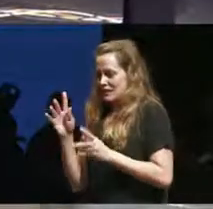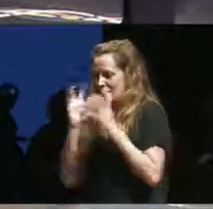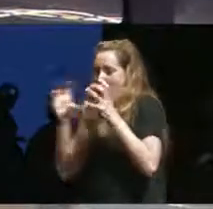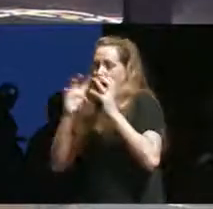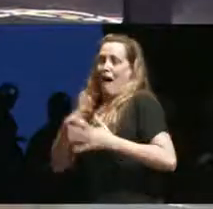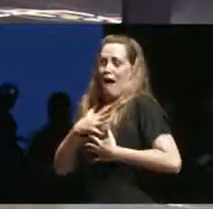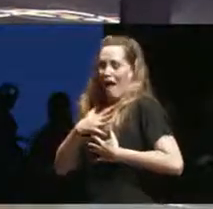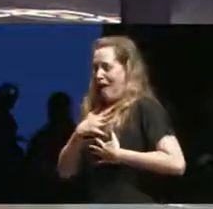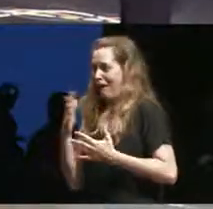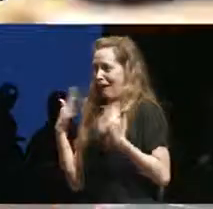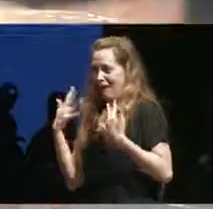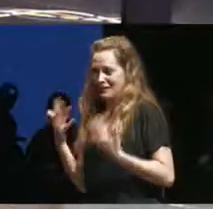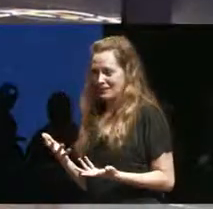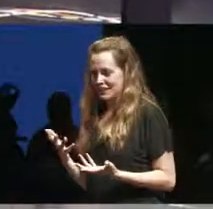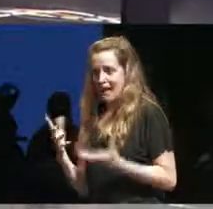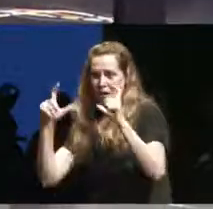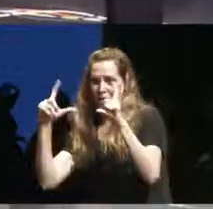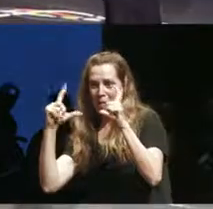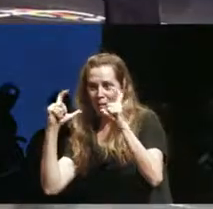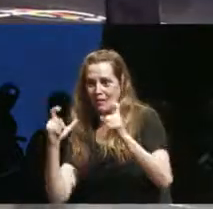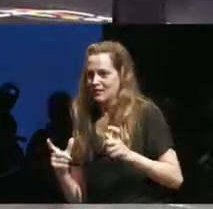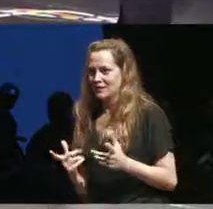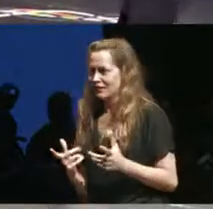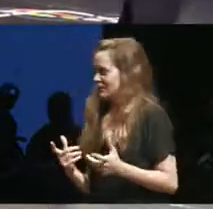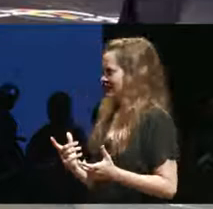now and they take lots and lots of photos so that then it seems like they